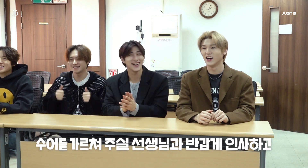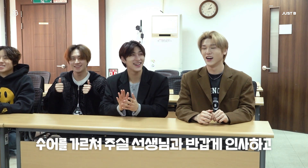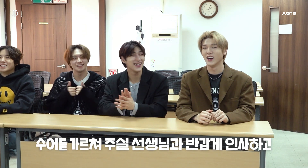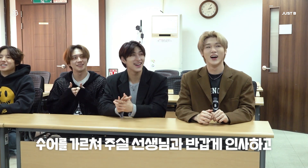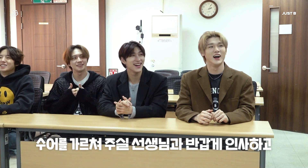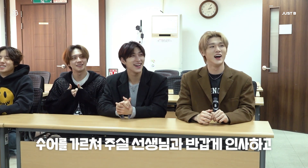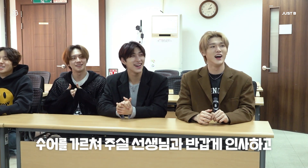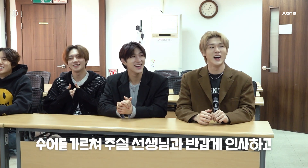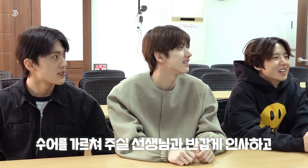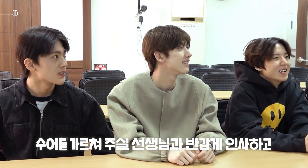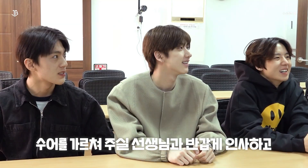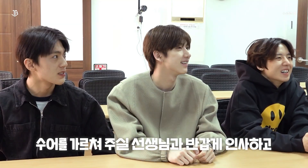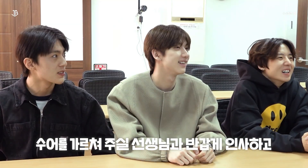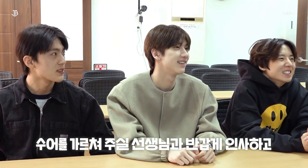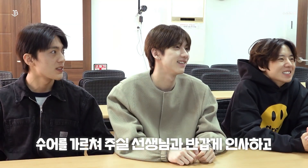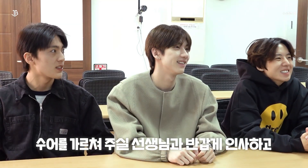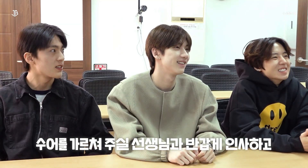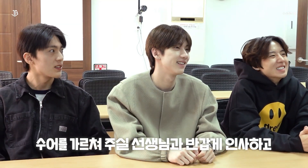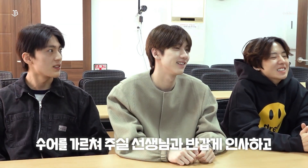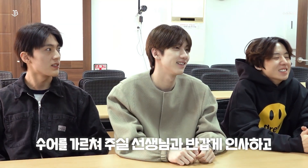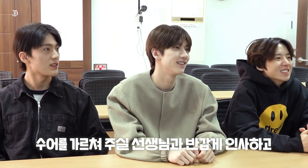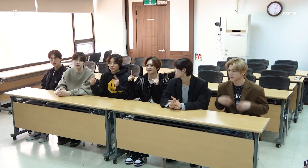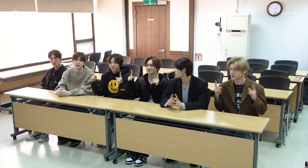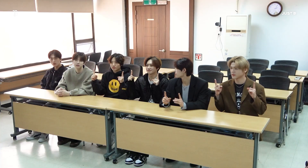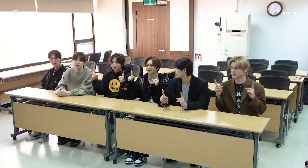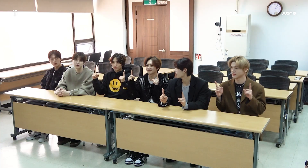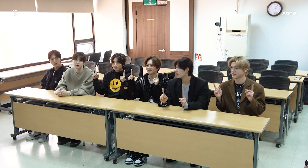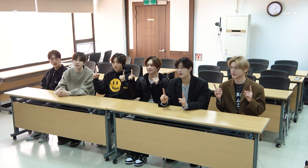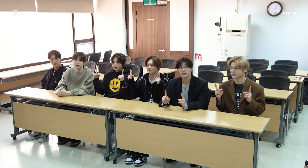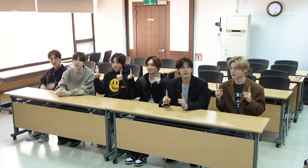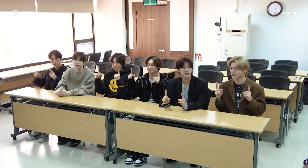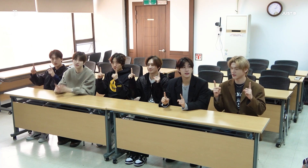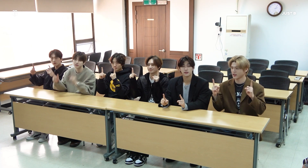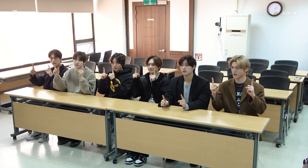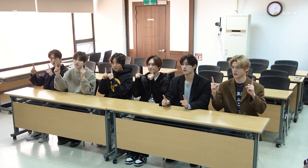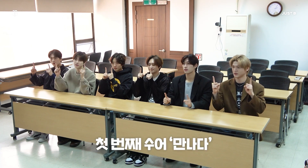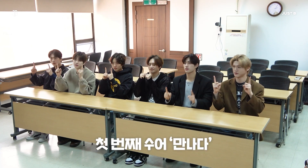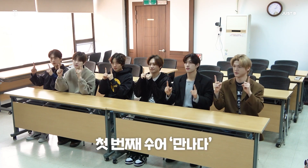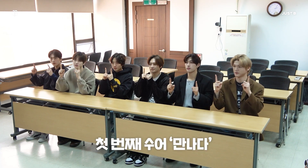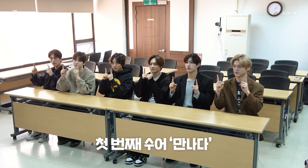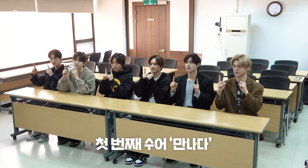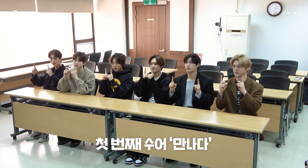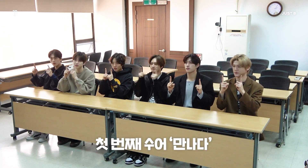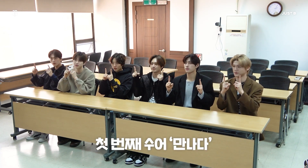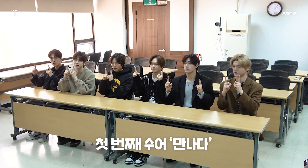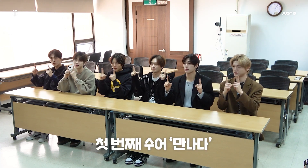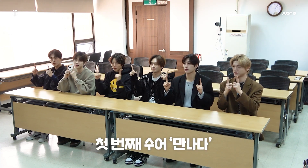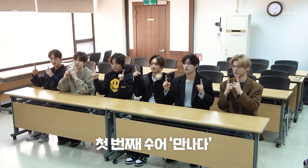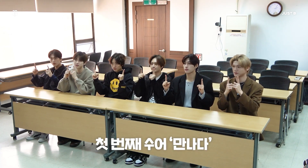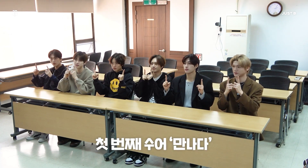She's feeling pressured because you're all looking at her Let's repeat after her - Okay [First sign language: 'To meet'] That means 'to meet'